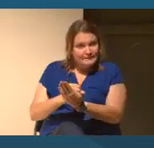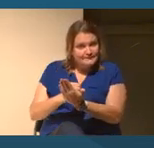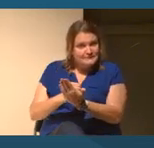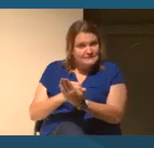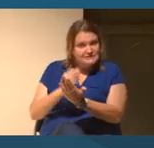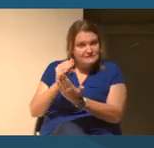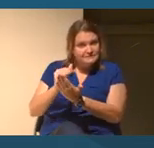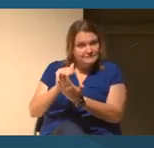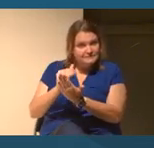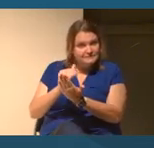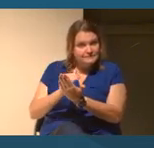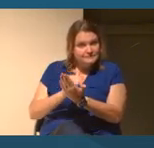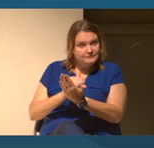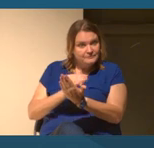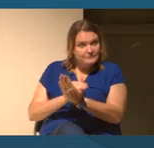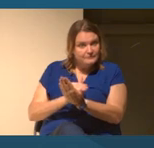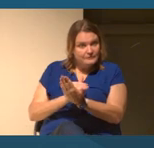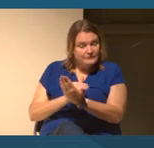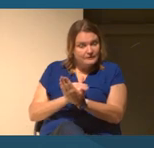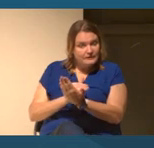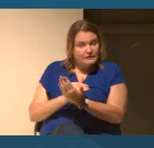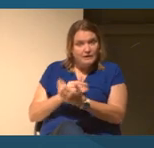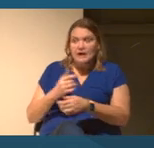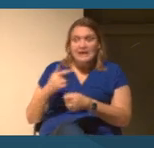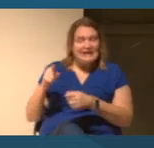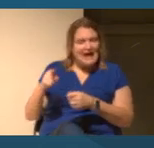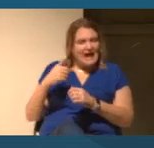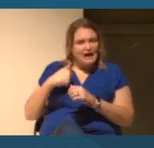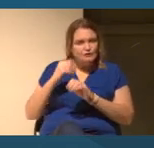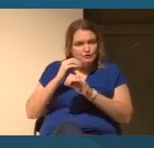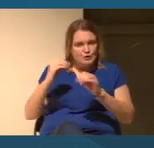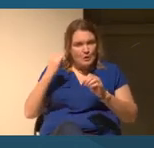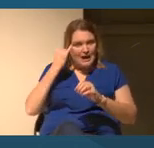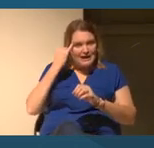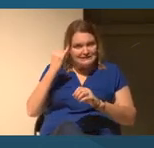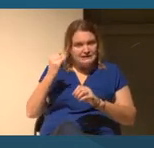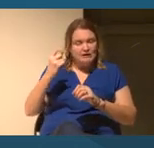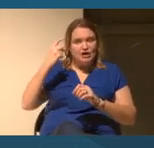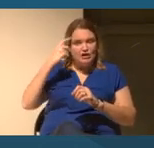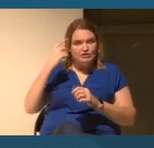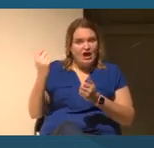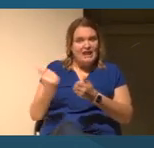Spanish arrived. He had no idea. He thought everything learned had come from the Spanish.